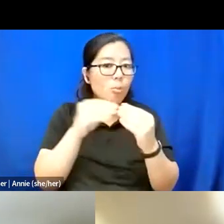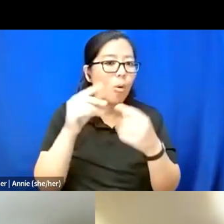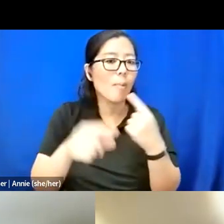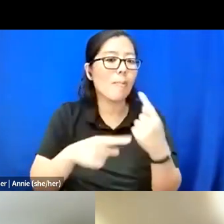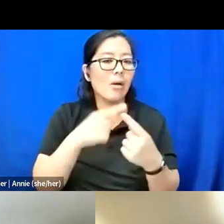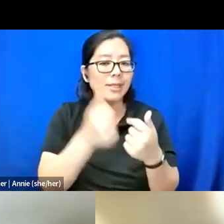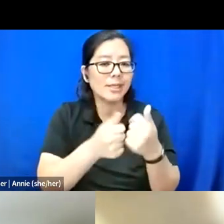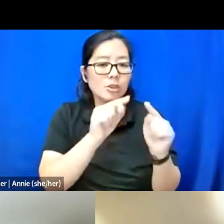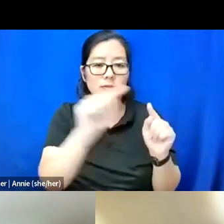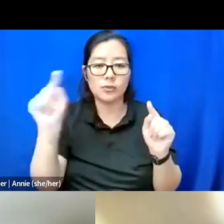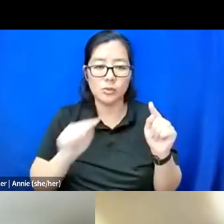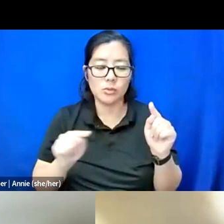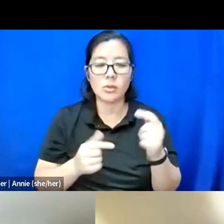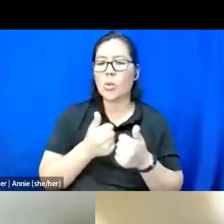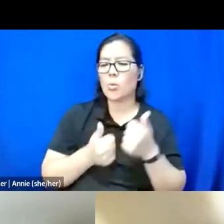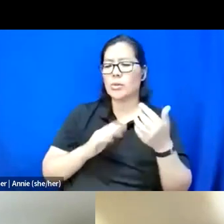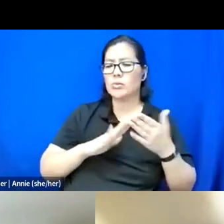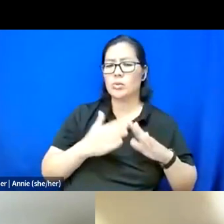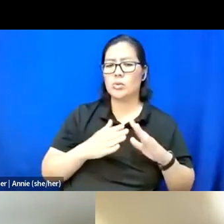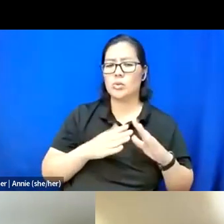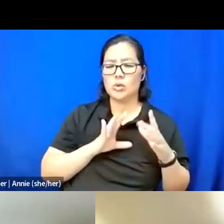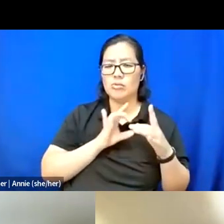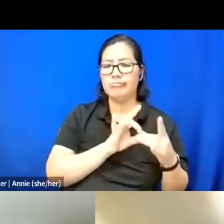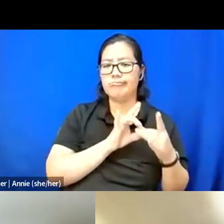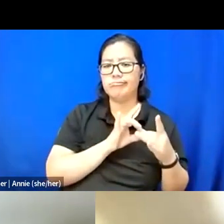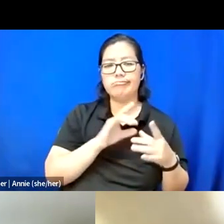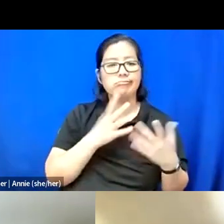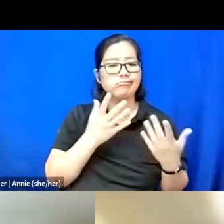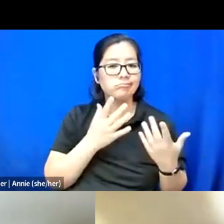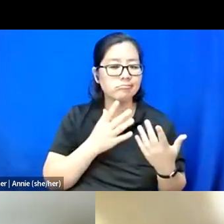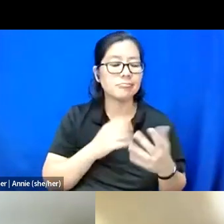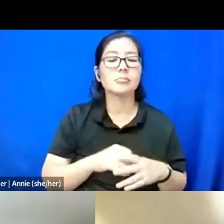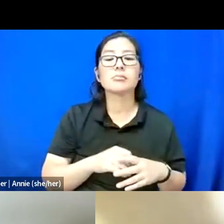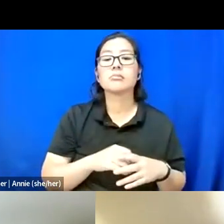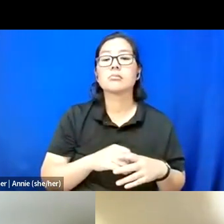What communities are you the fellows a part of or do you call home?